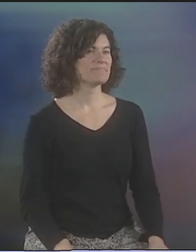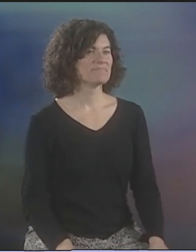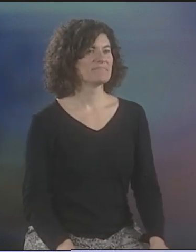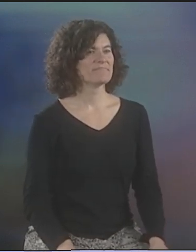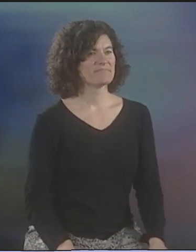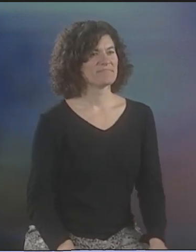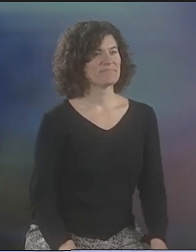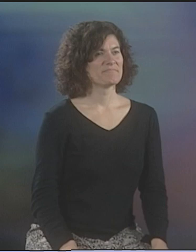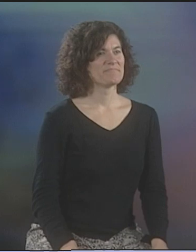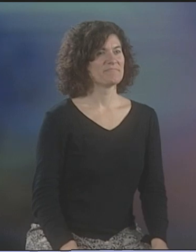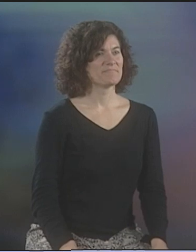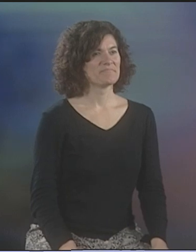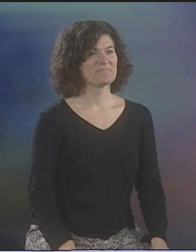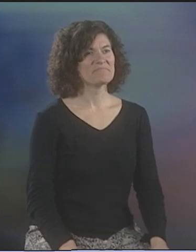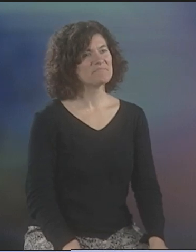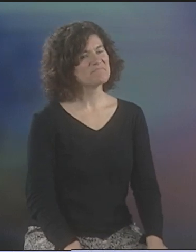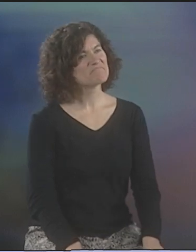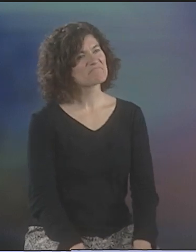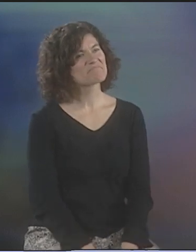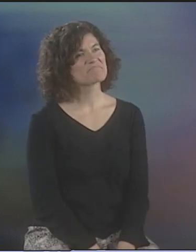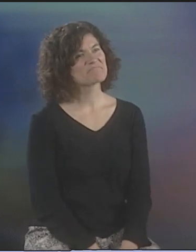TO DO A LITTLE TOUR OF STORYTELLING DOWN THERE.